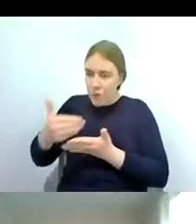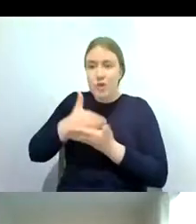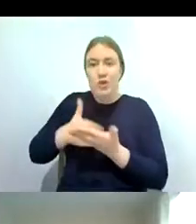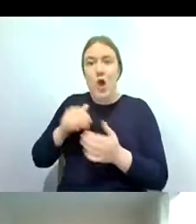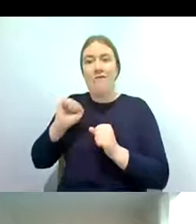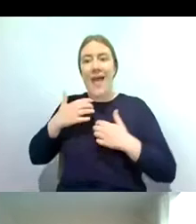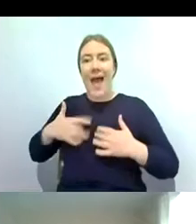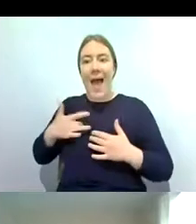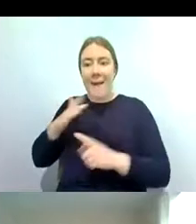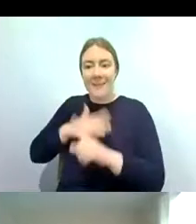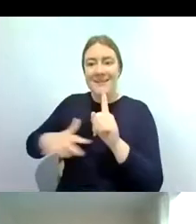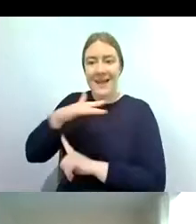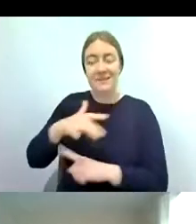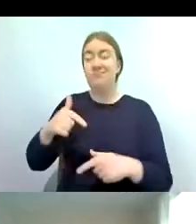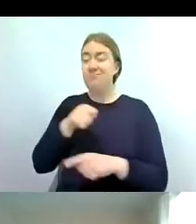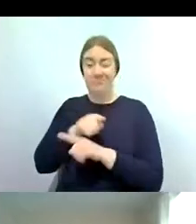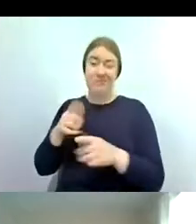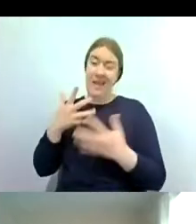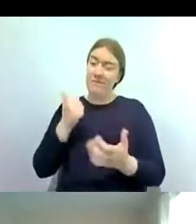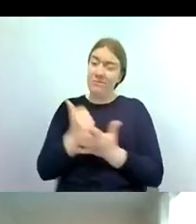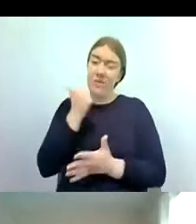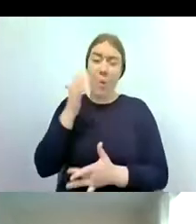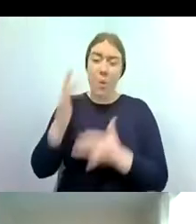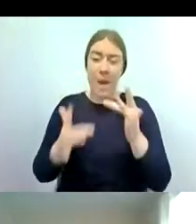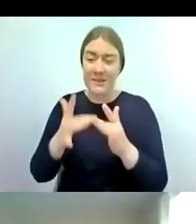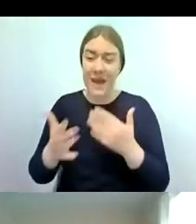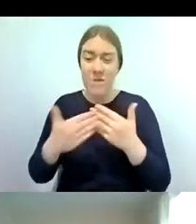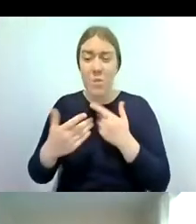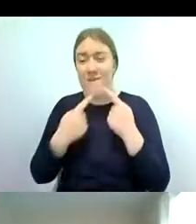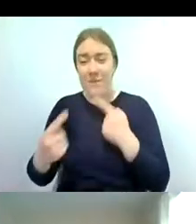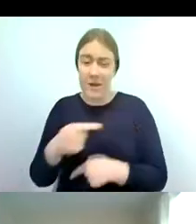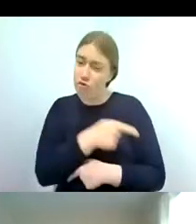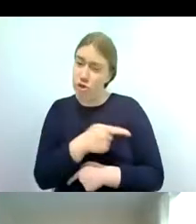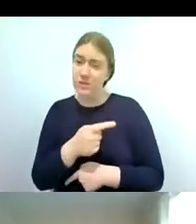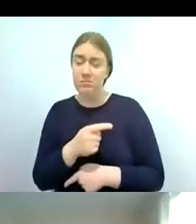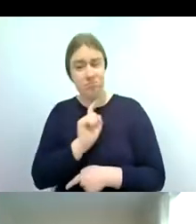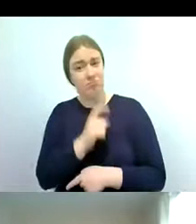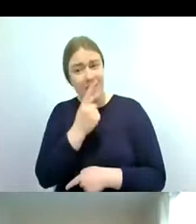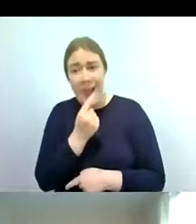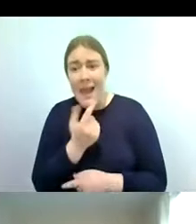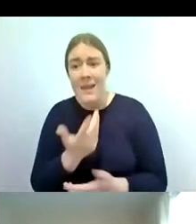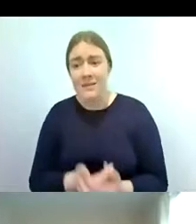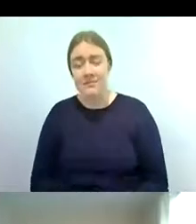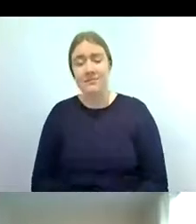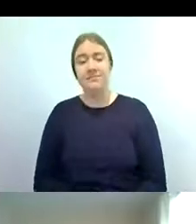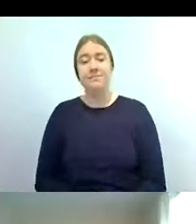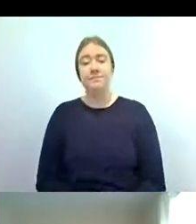and they've got a fantastic website that you can go on to for more information and and we work